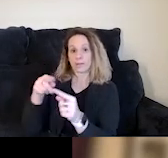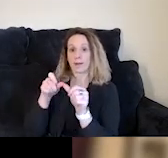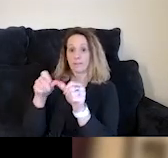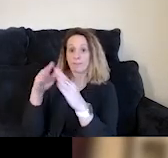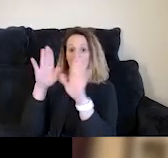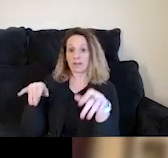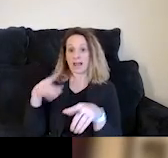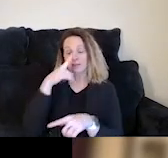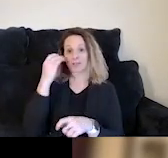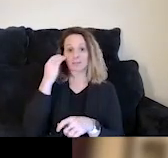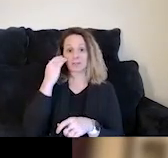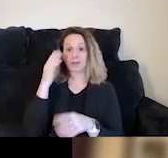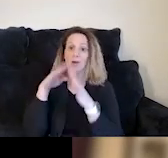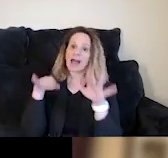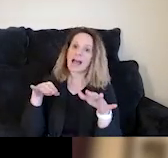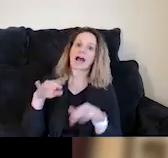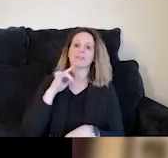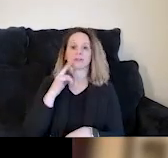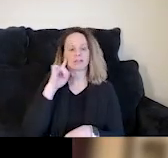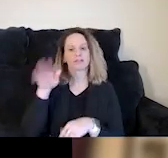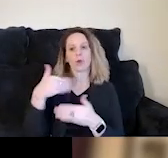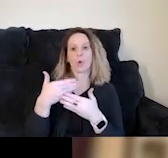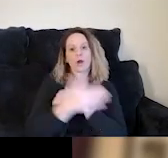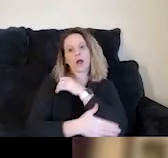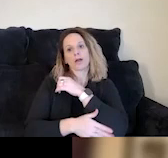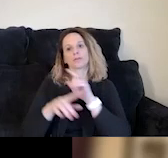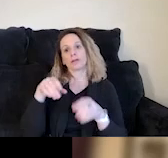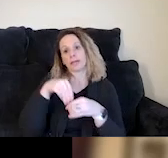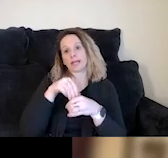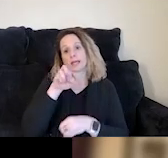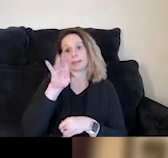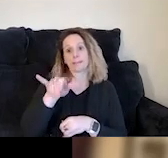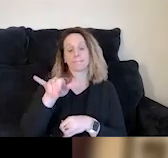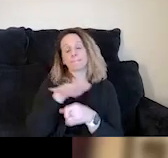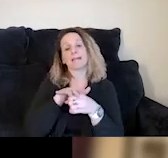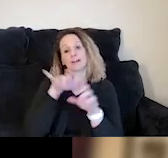Because as much as there's been housing crisis nationwide and certainly in the Bay Area, here in San Francisco Bay Area,